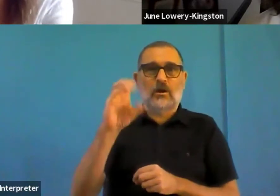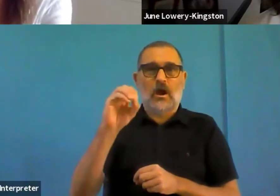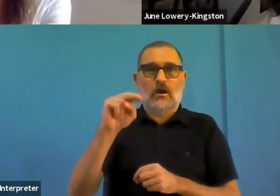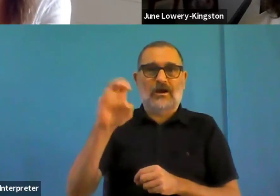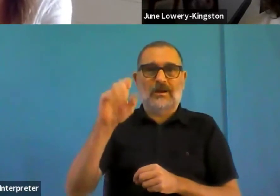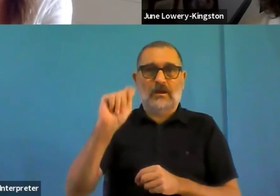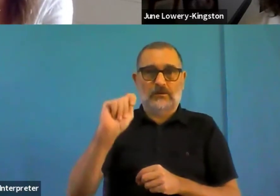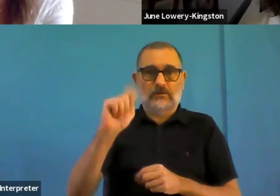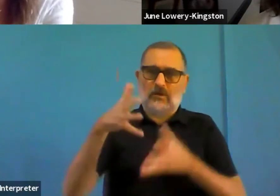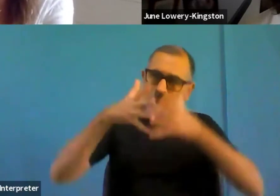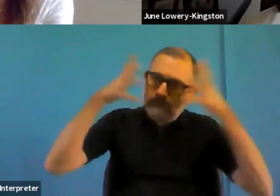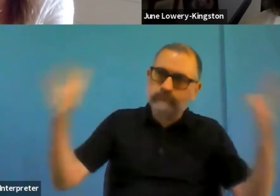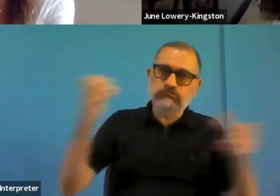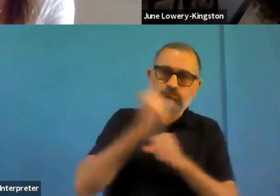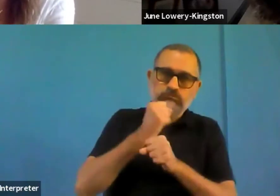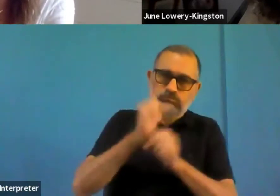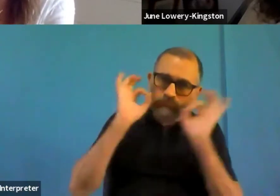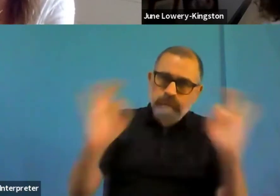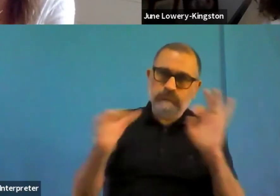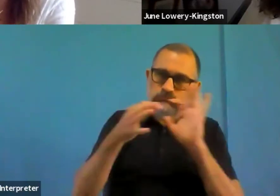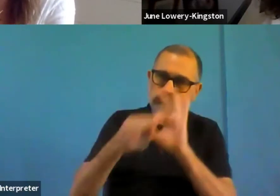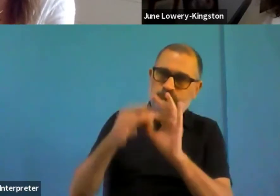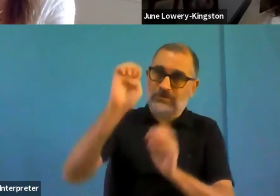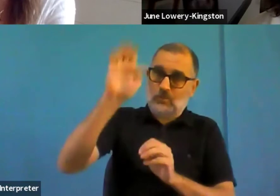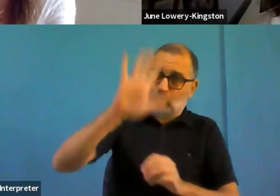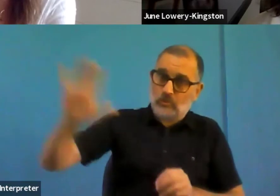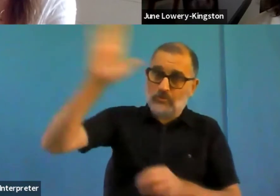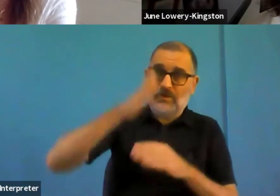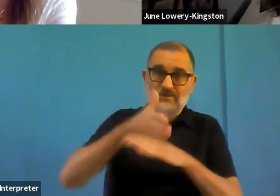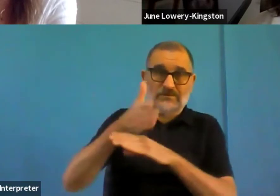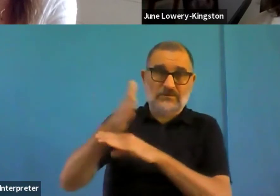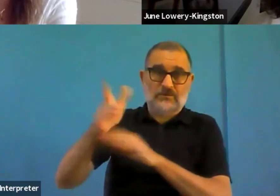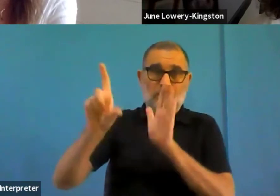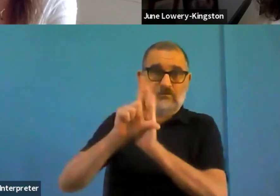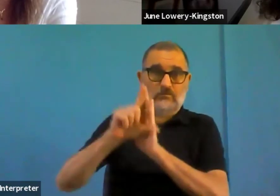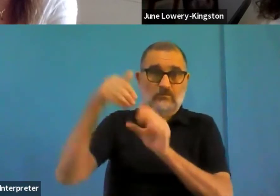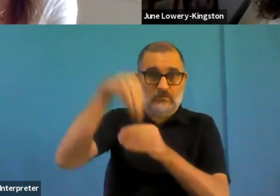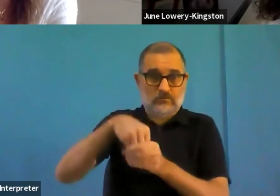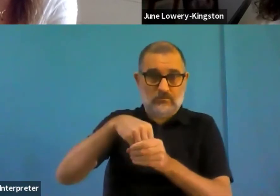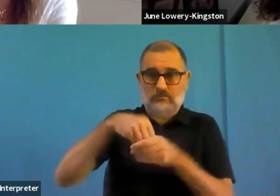So still a few years off, but you know, the wheels of EU legislation grind very slow.